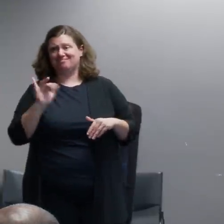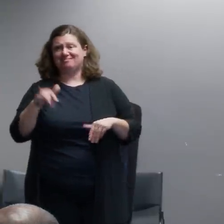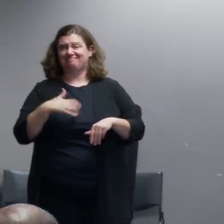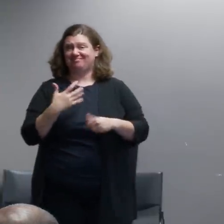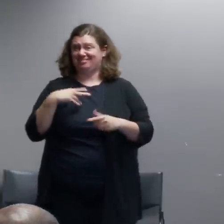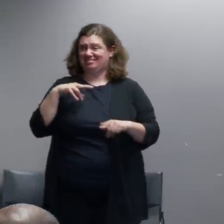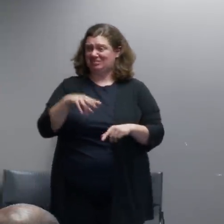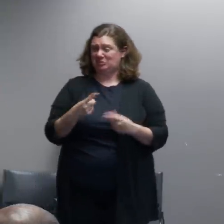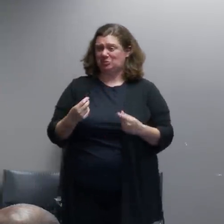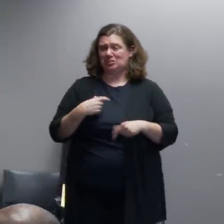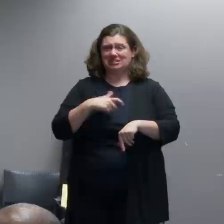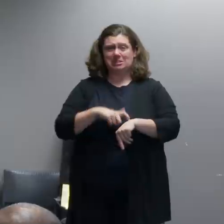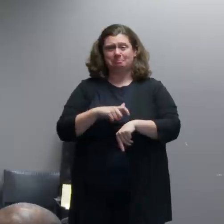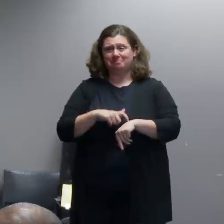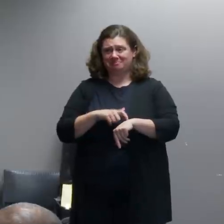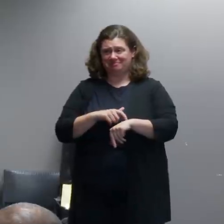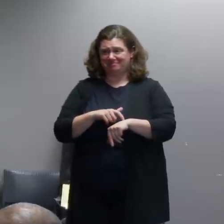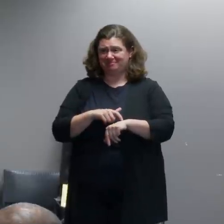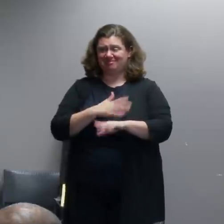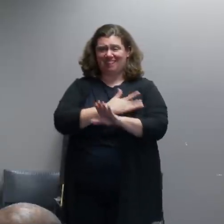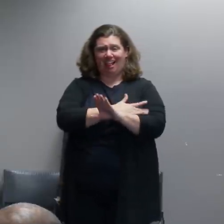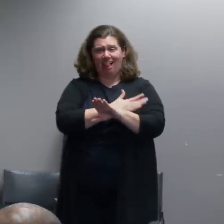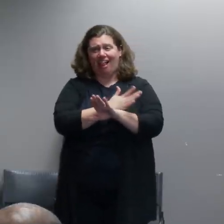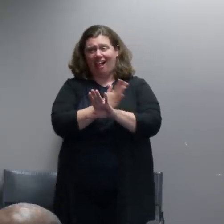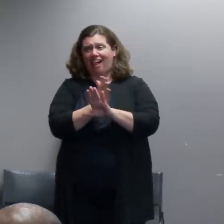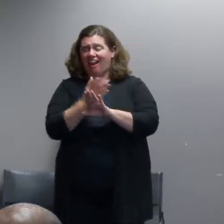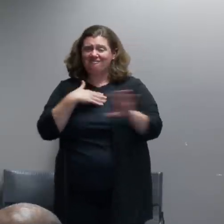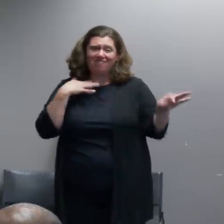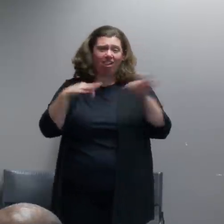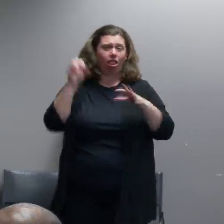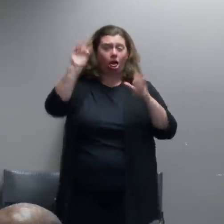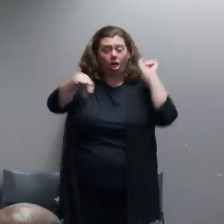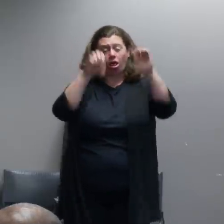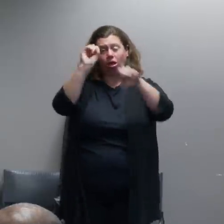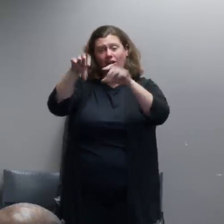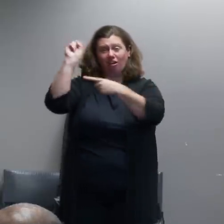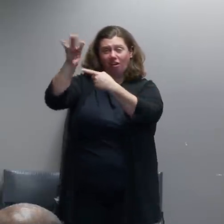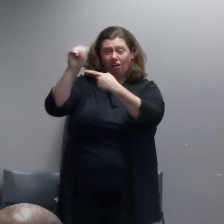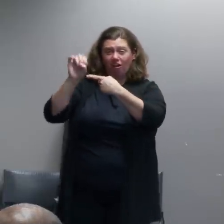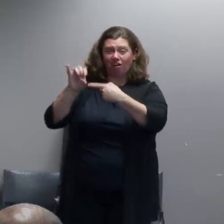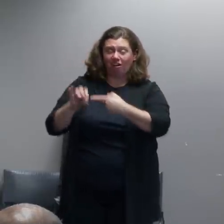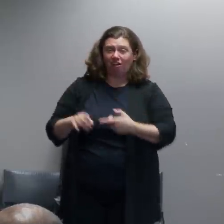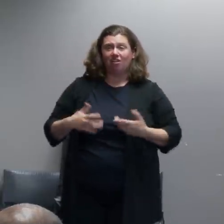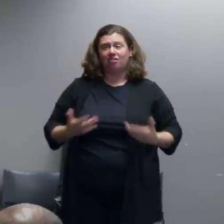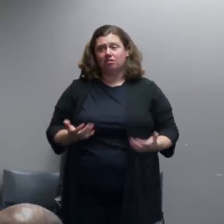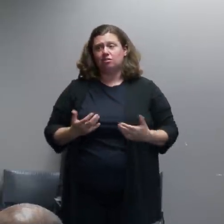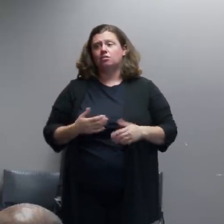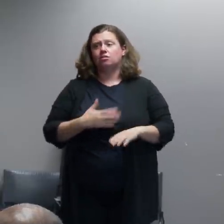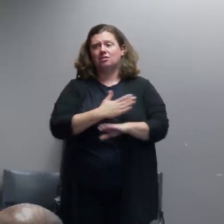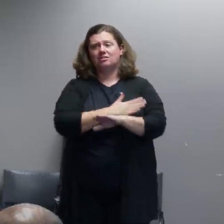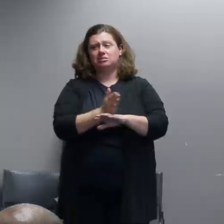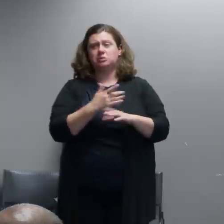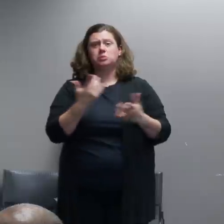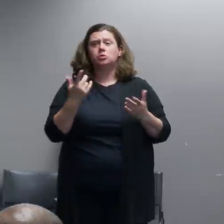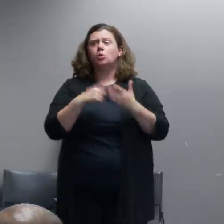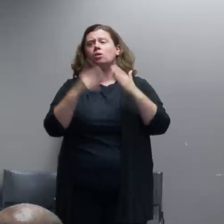given out a lot of information is give you just a clear view of what we're dealing with every day.